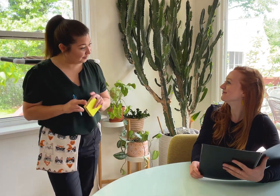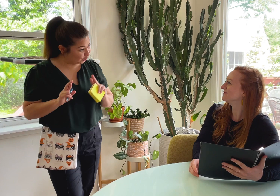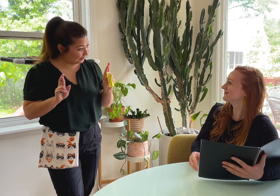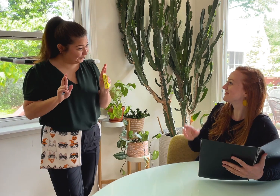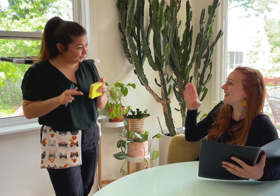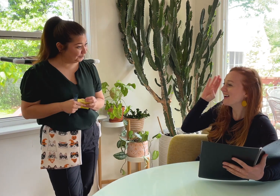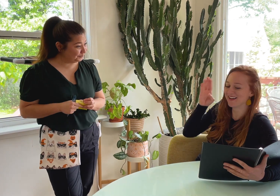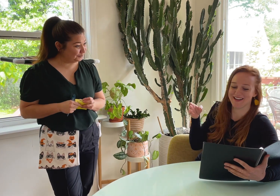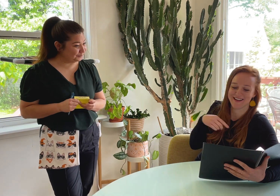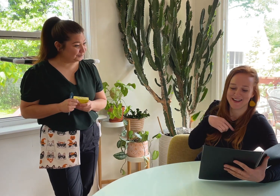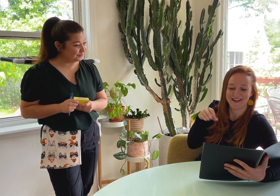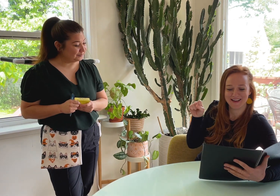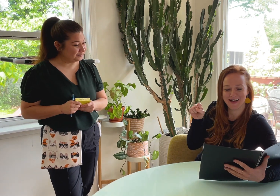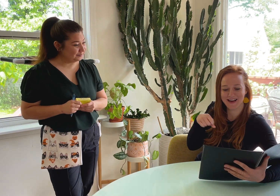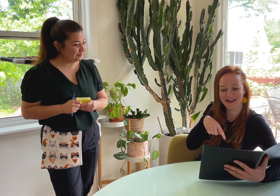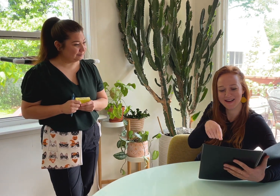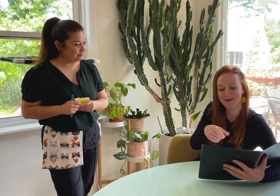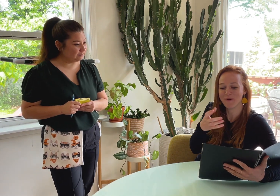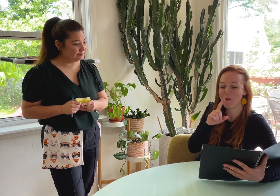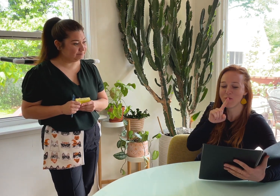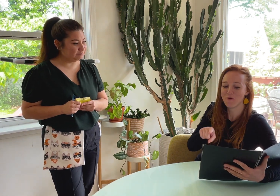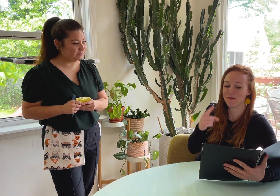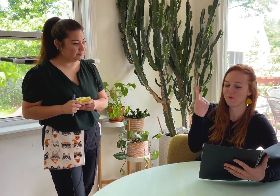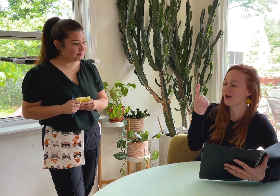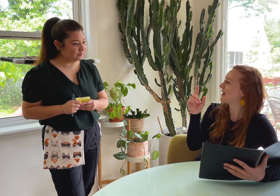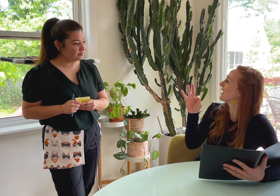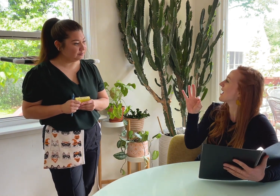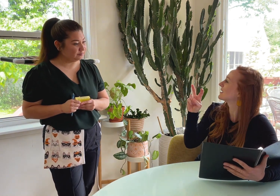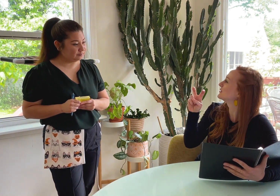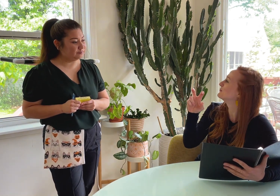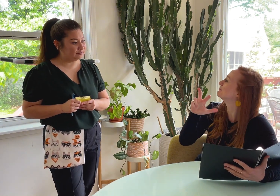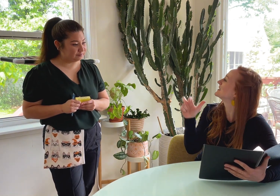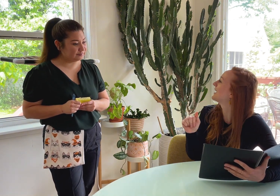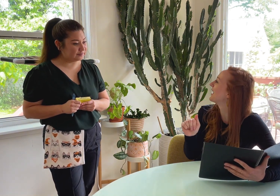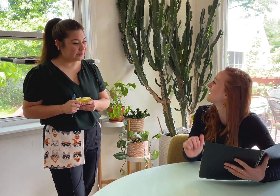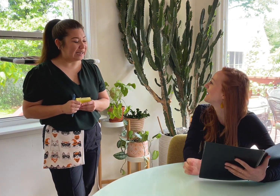Ready to order? Yes, I would like to order a 9-inch pizza.